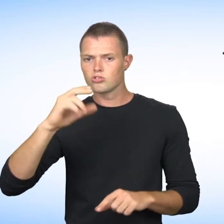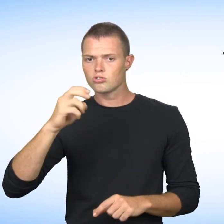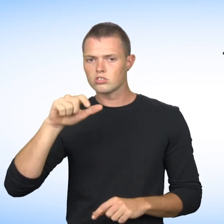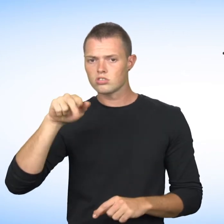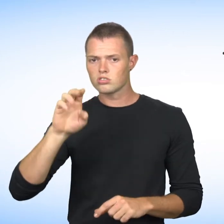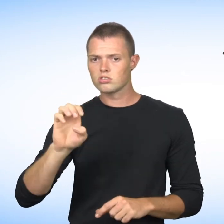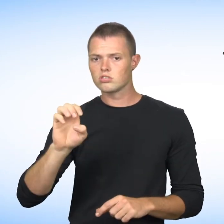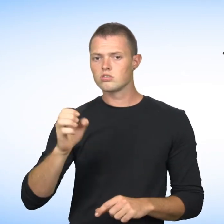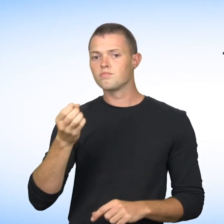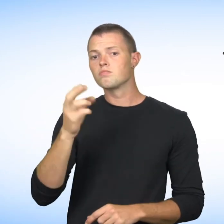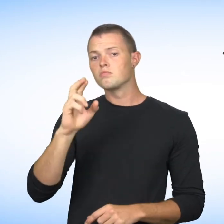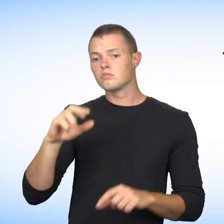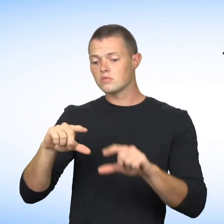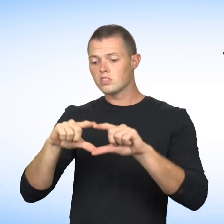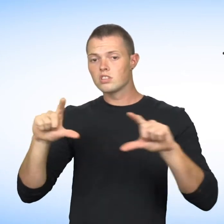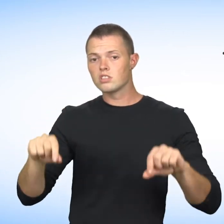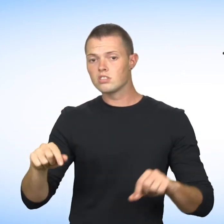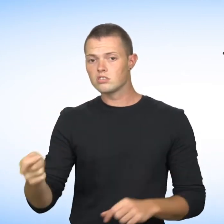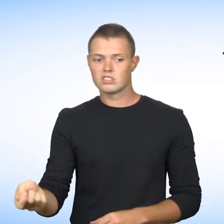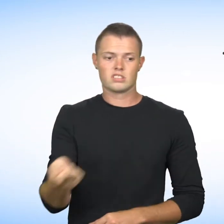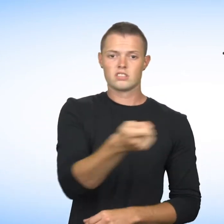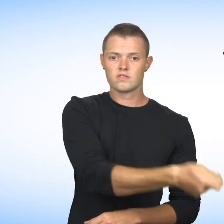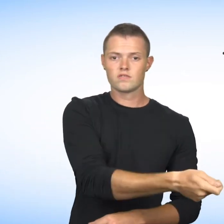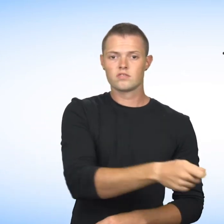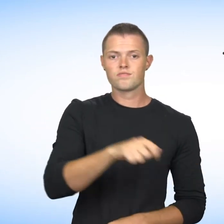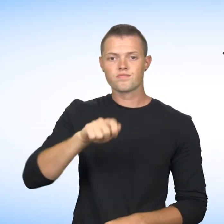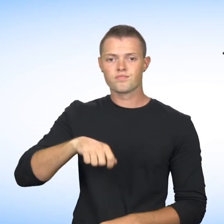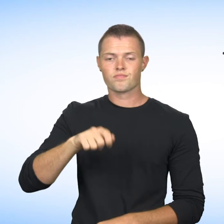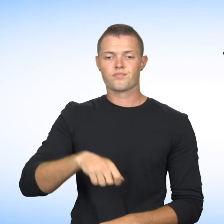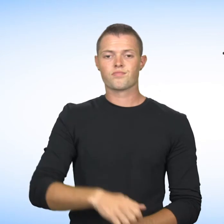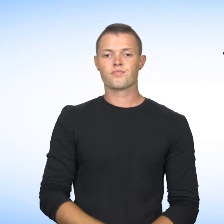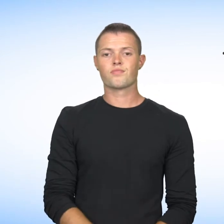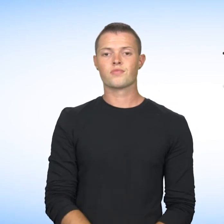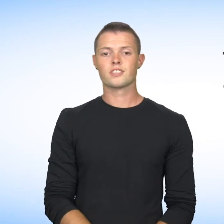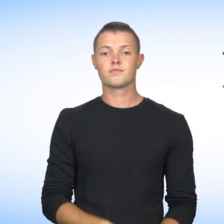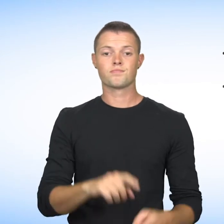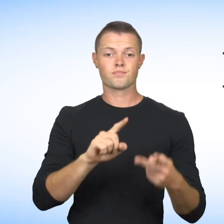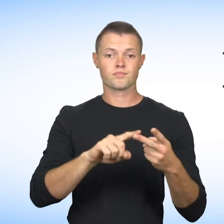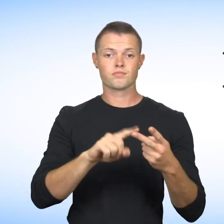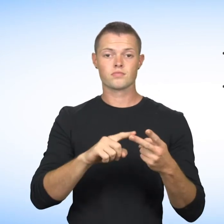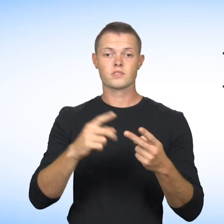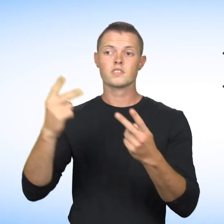to sign checks or give someone access to your credit or debit card